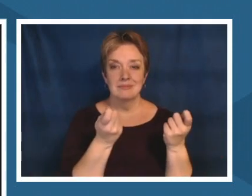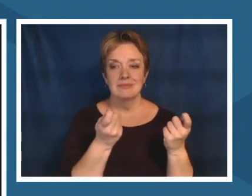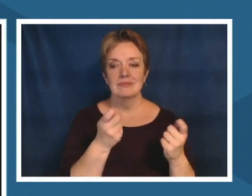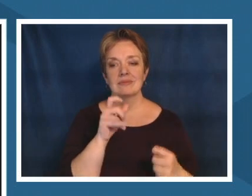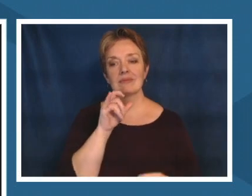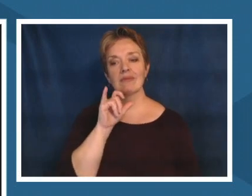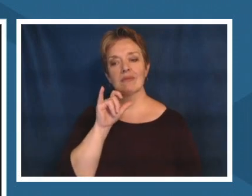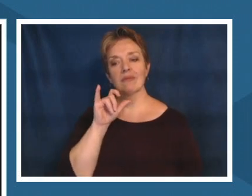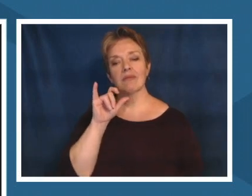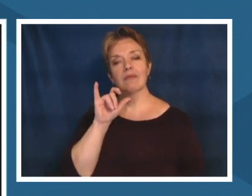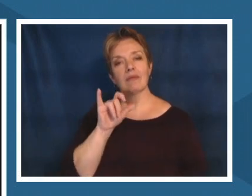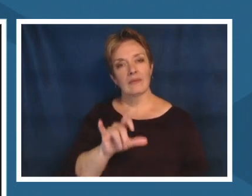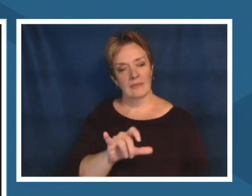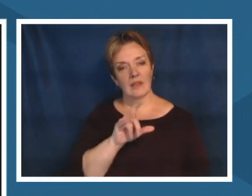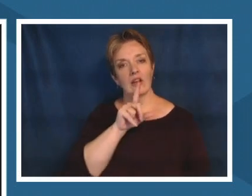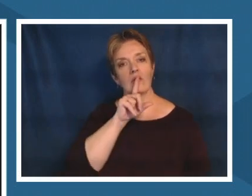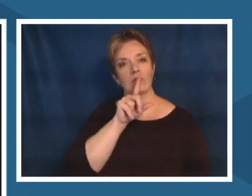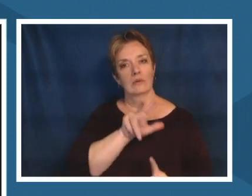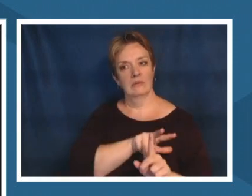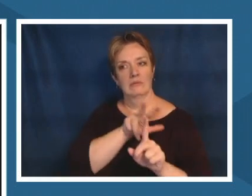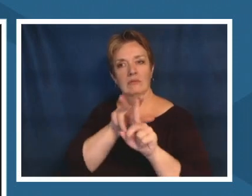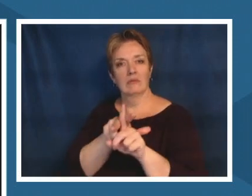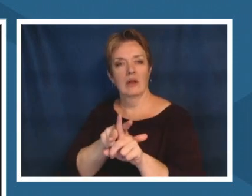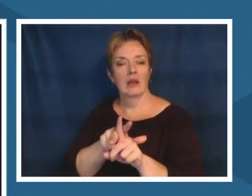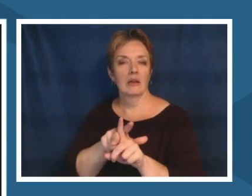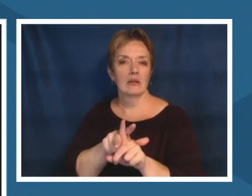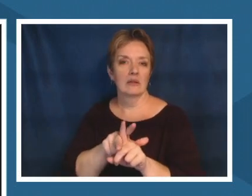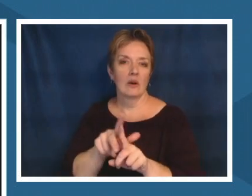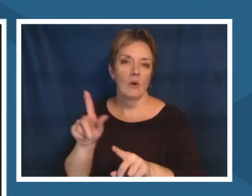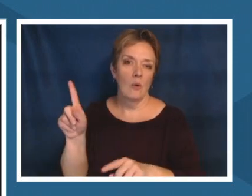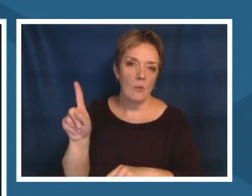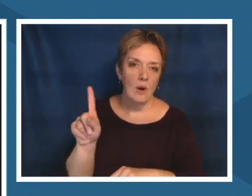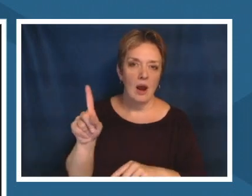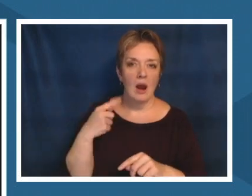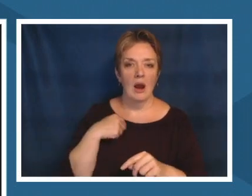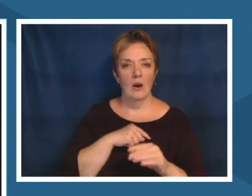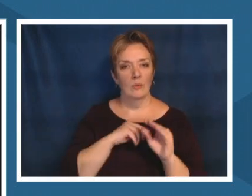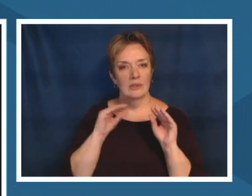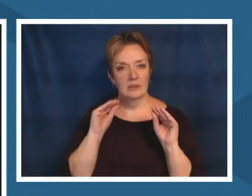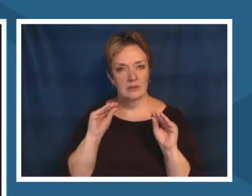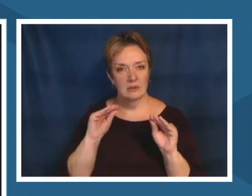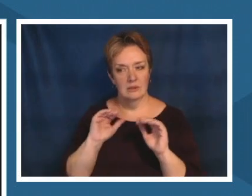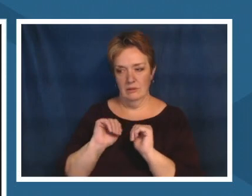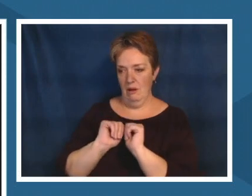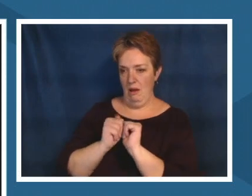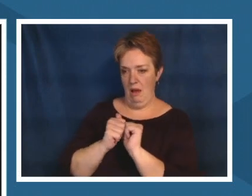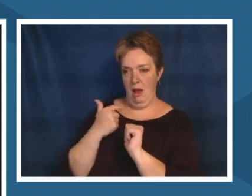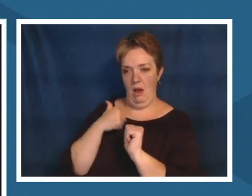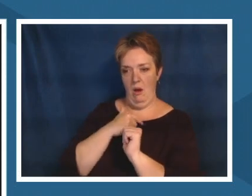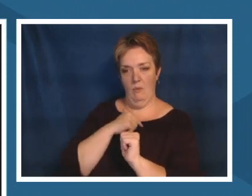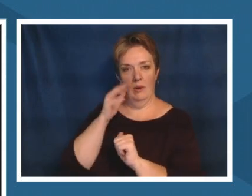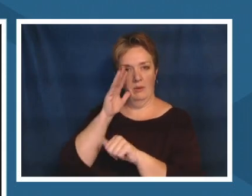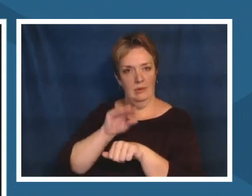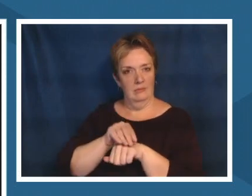where we teach in the communities in which we teach and and how we are going to bring that community into our